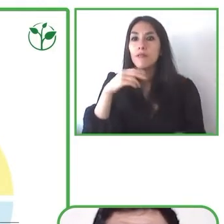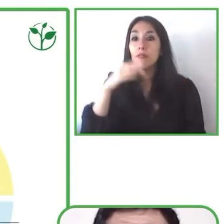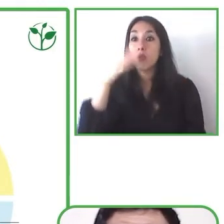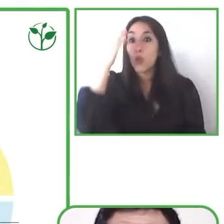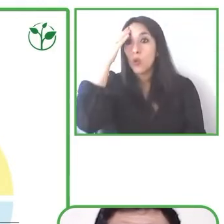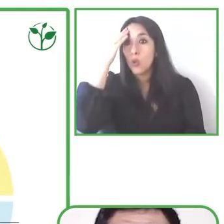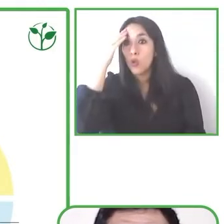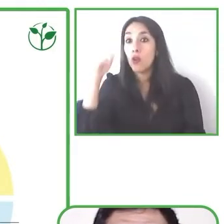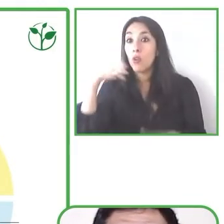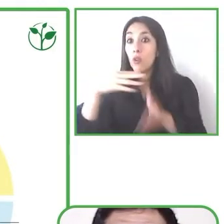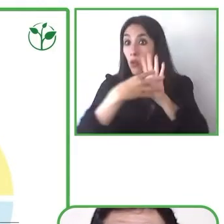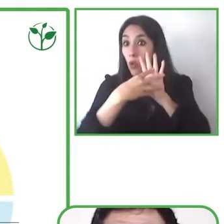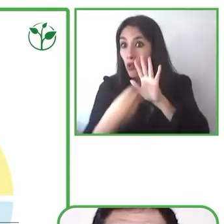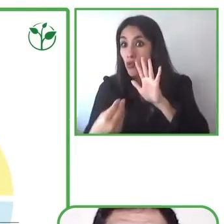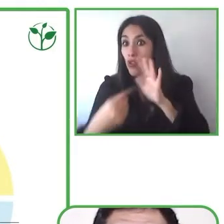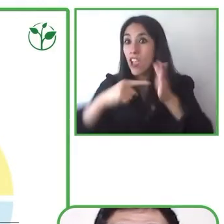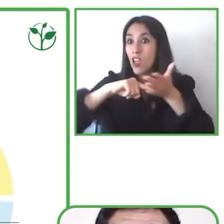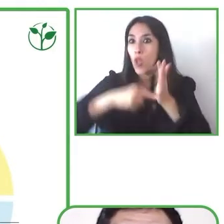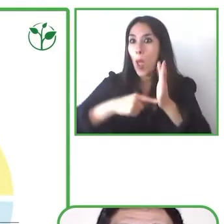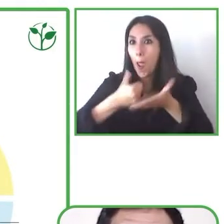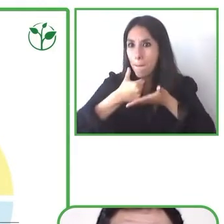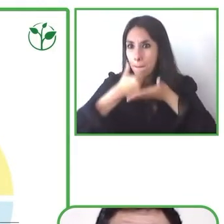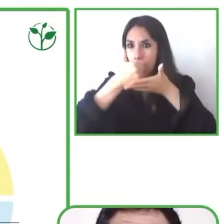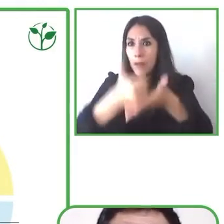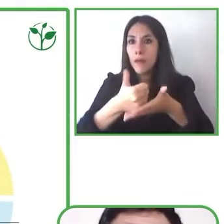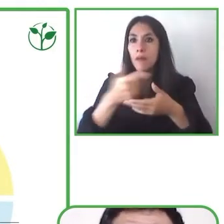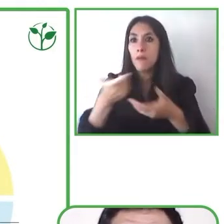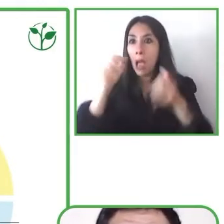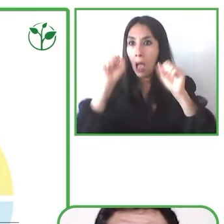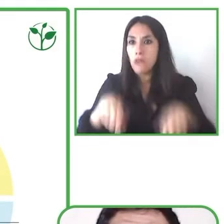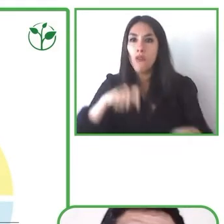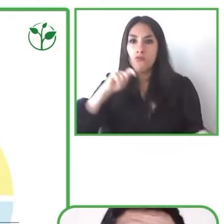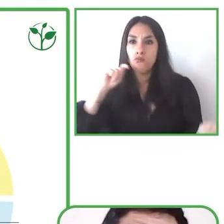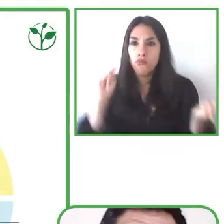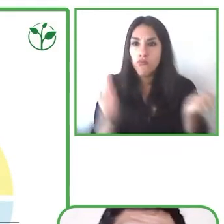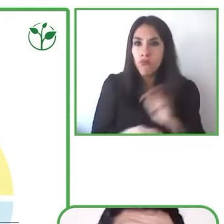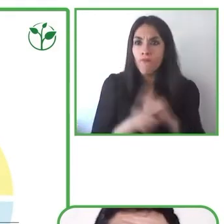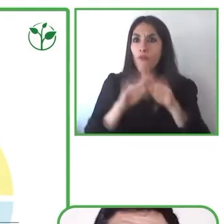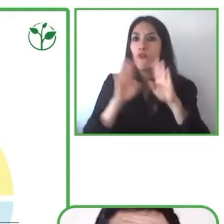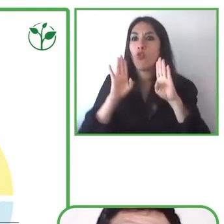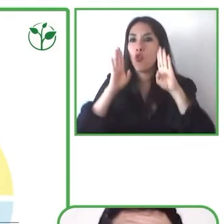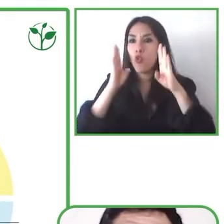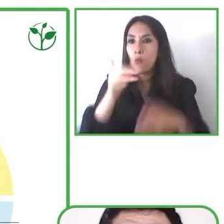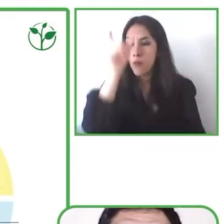more adaptability to the specific needs of these users where we can